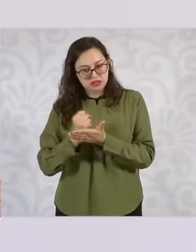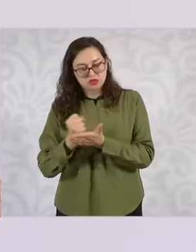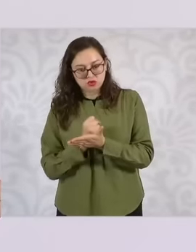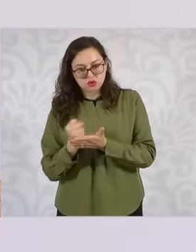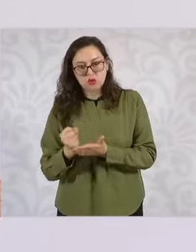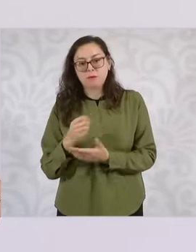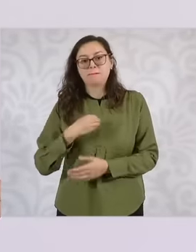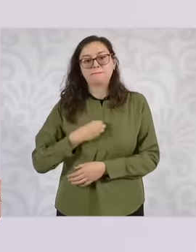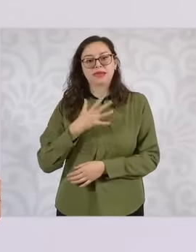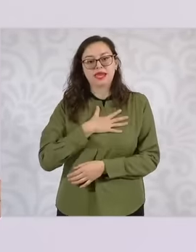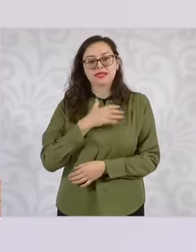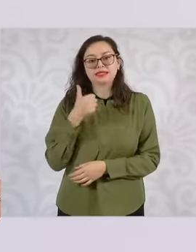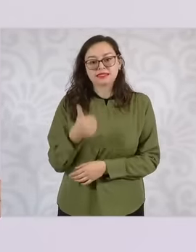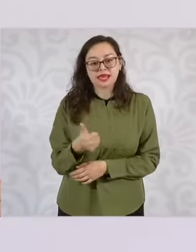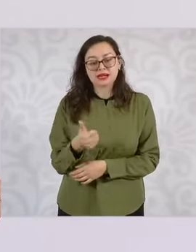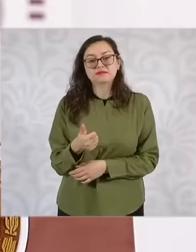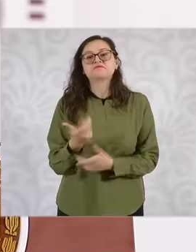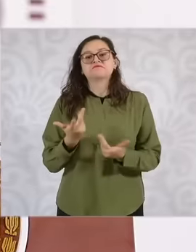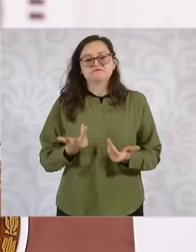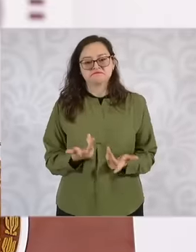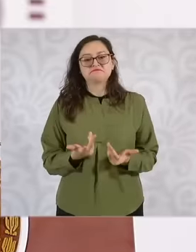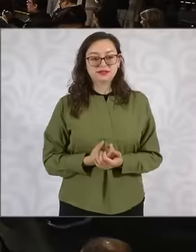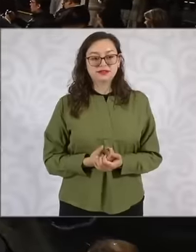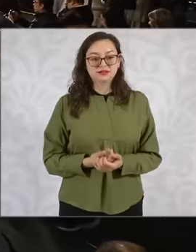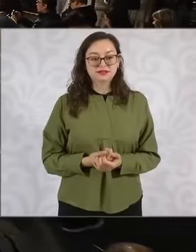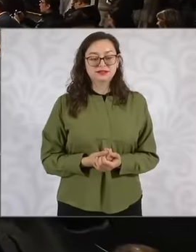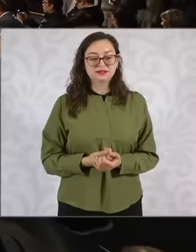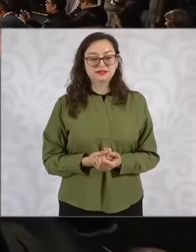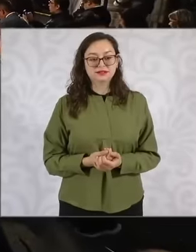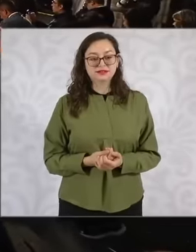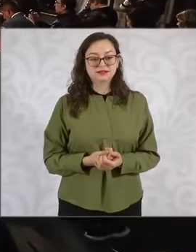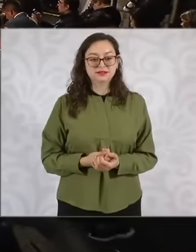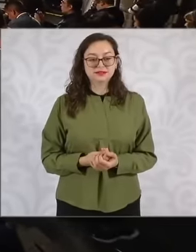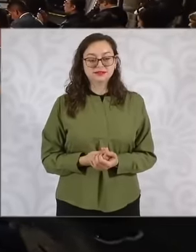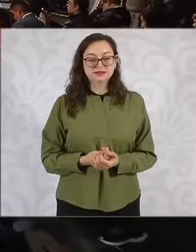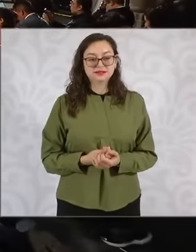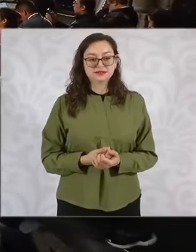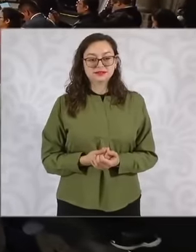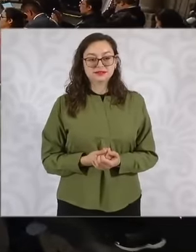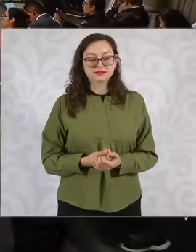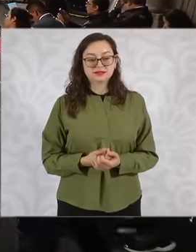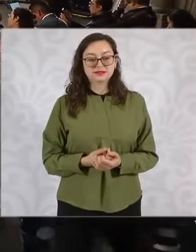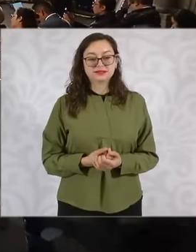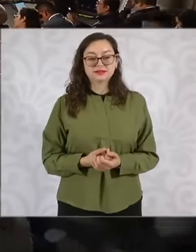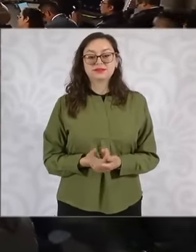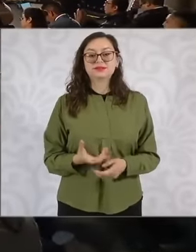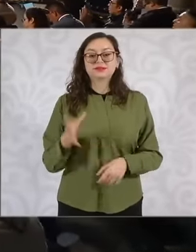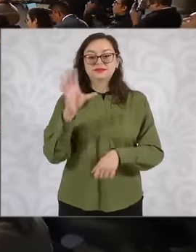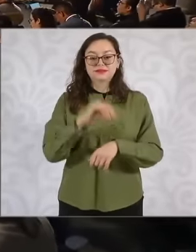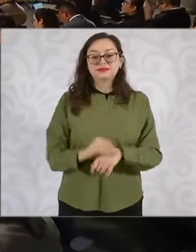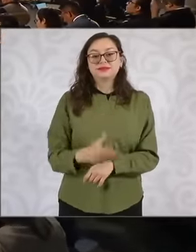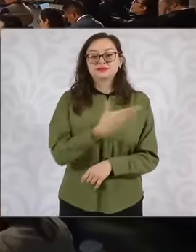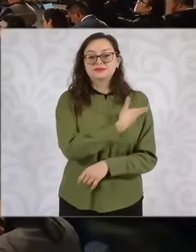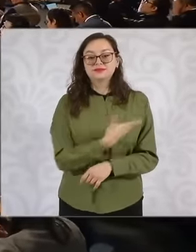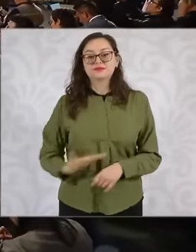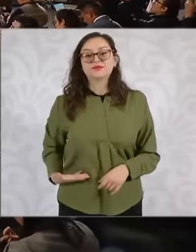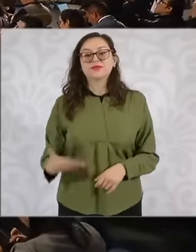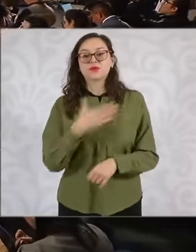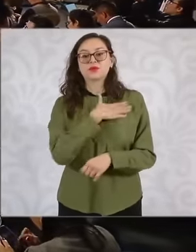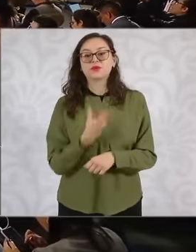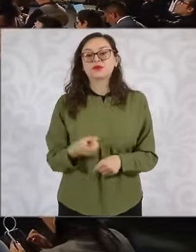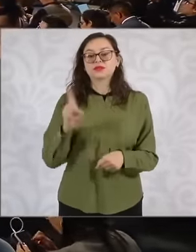homes now we are going to explain it with your permission president. Very good morning to all of you with the